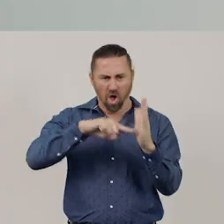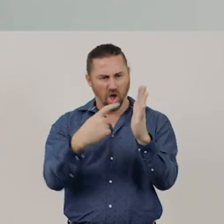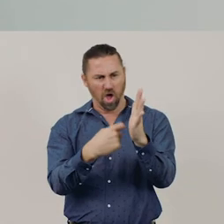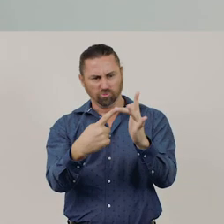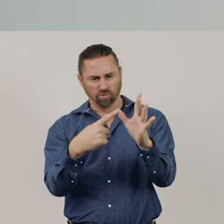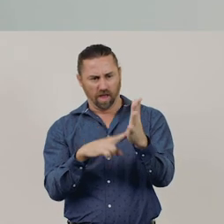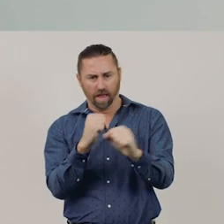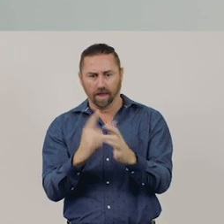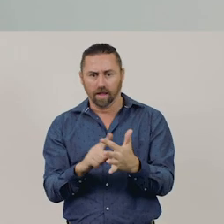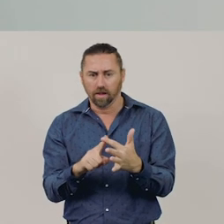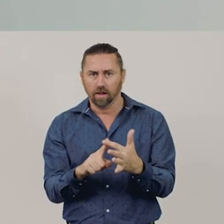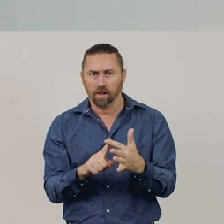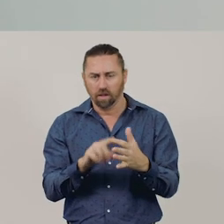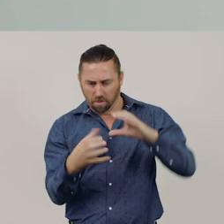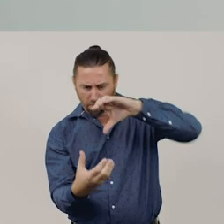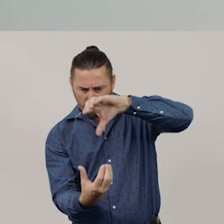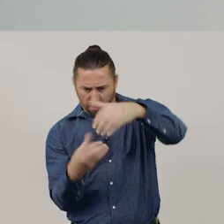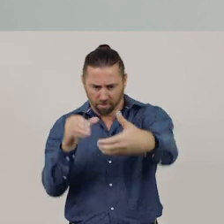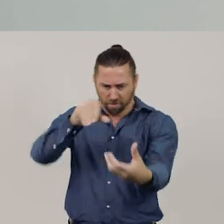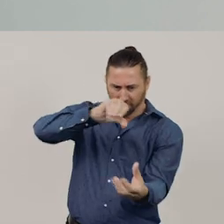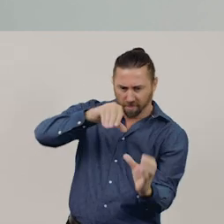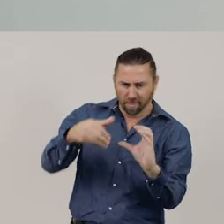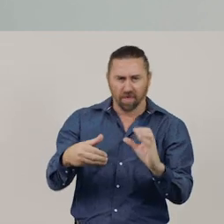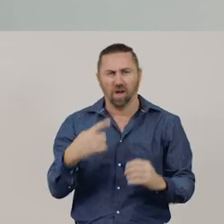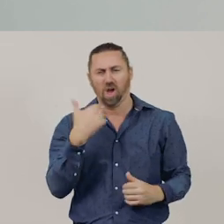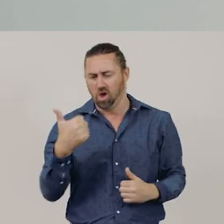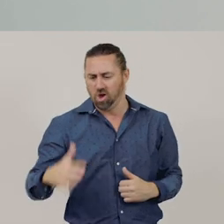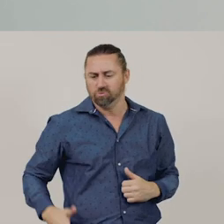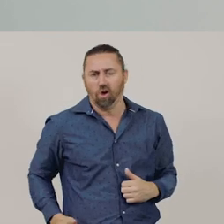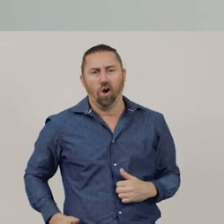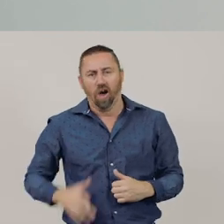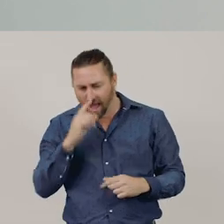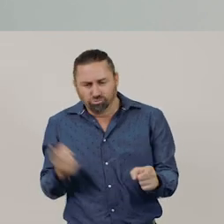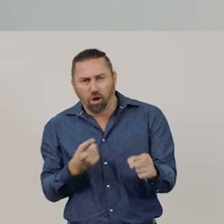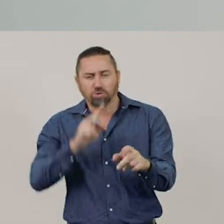There is no right way up, which makes it easy for my dog to chase.